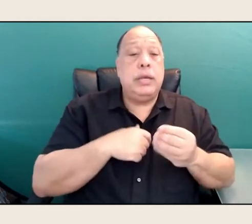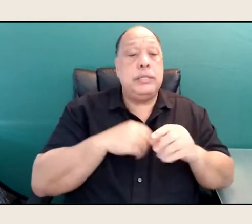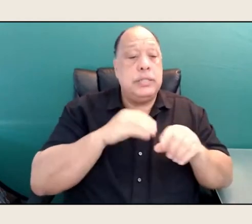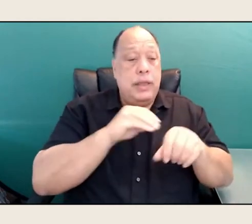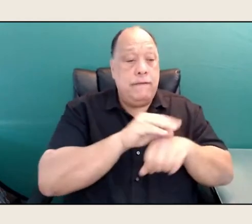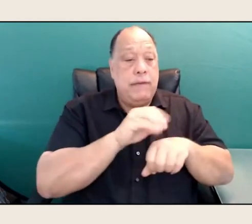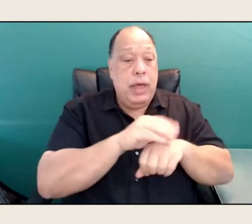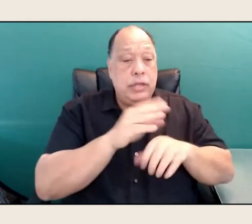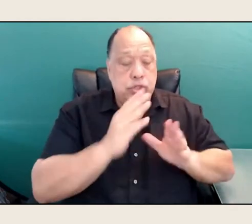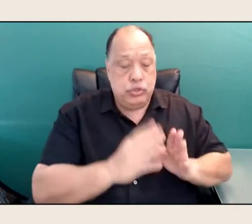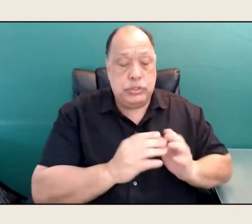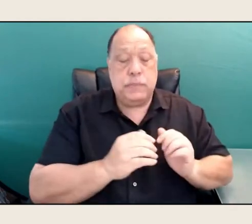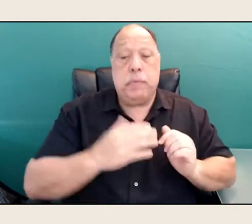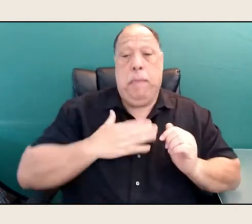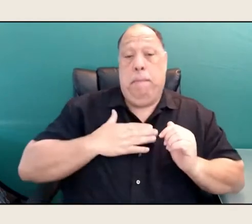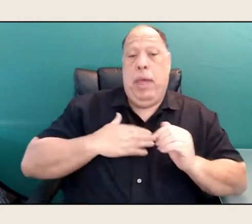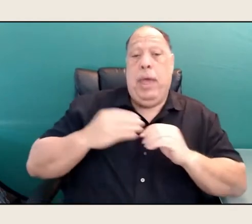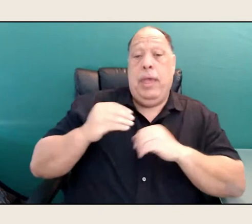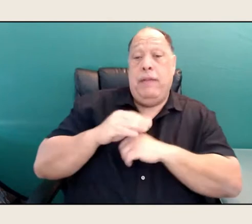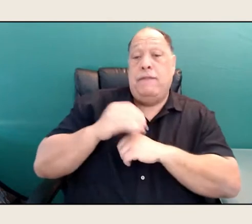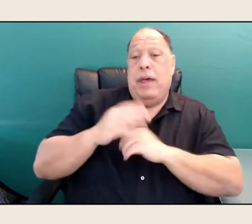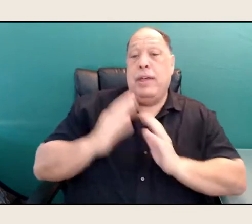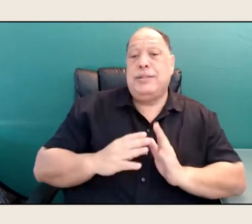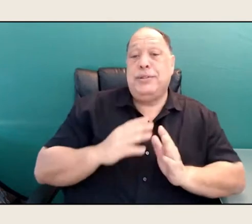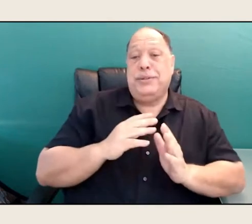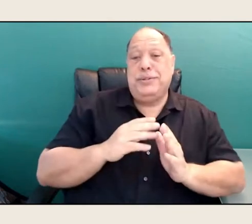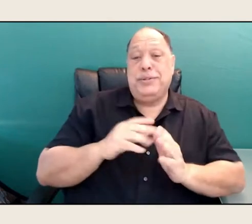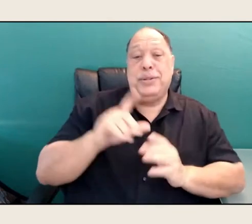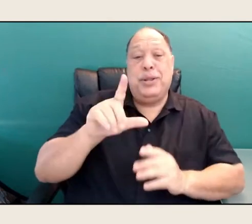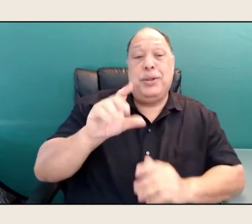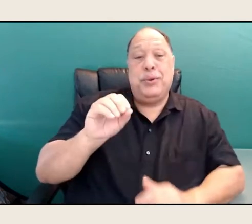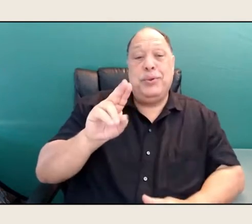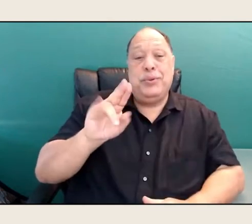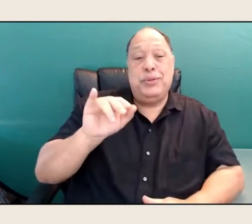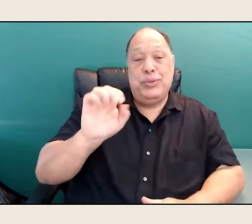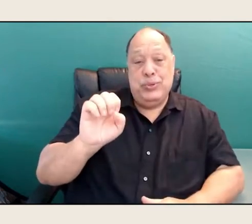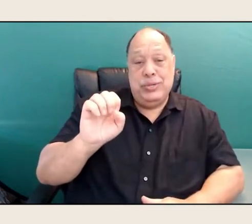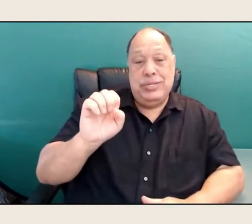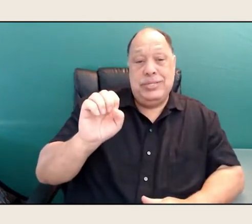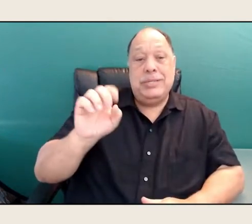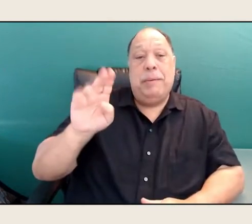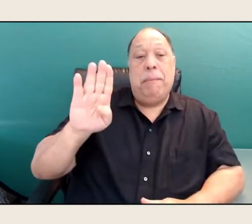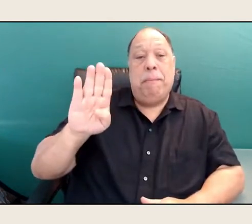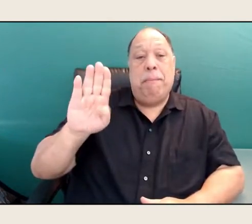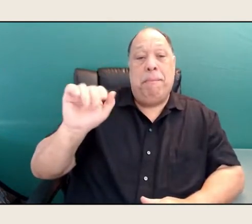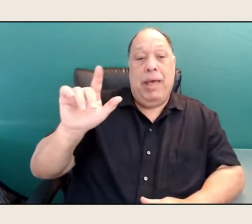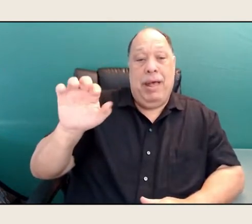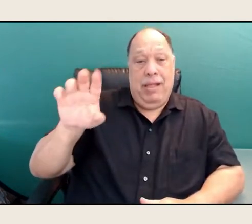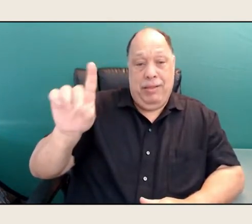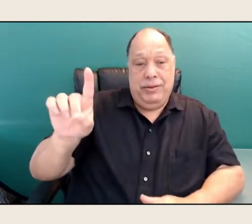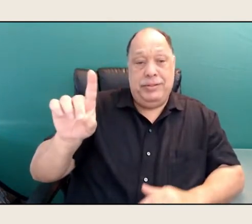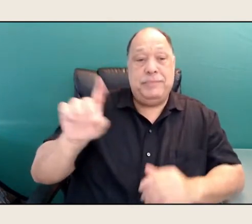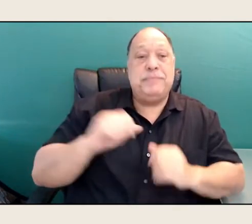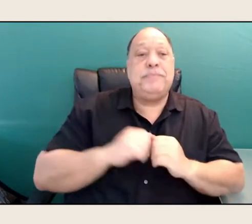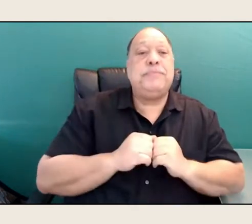and my advisor was Louis Ballard, who used to work with, he composed once